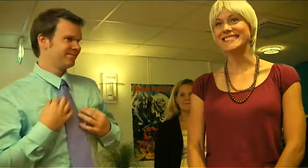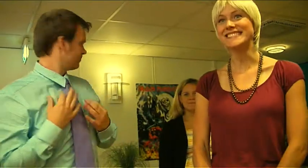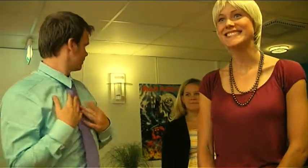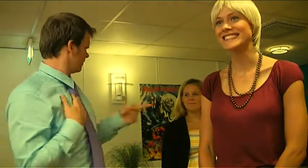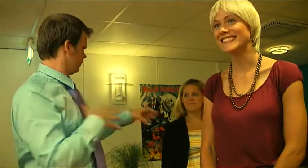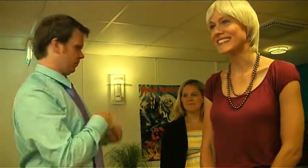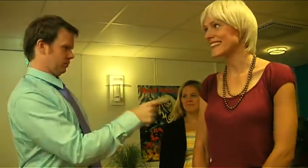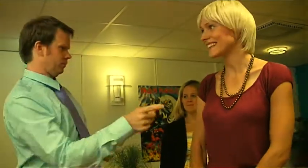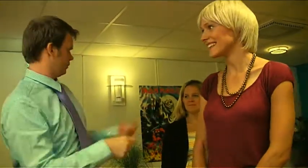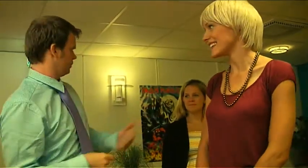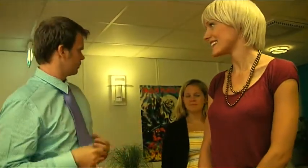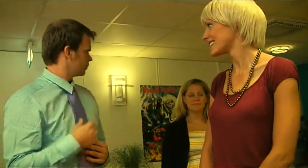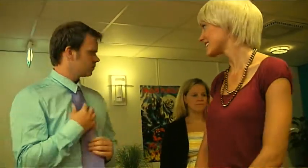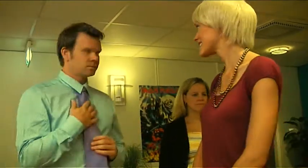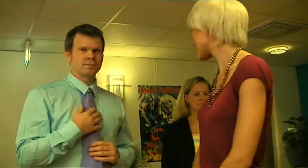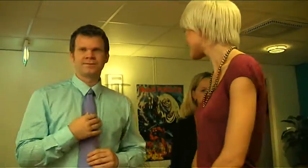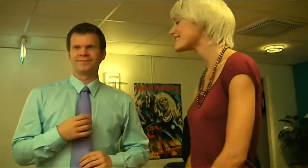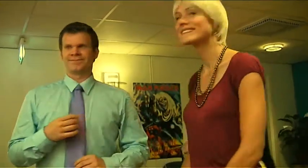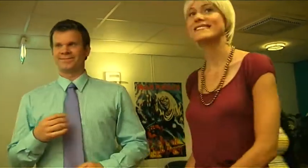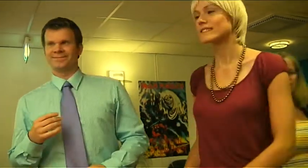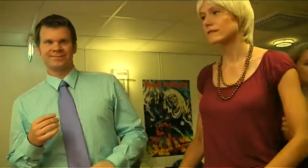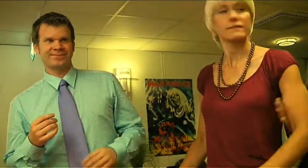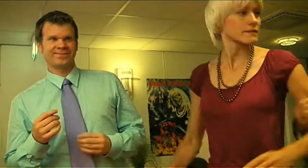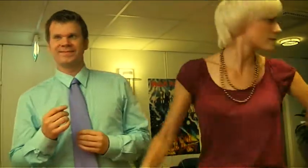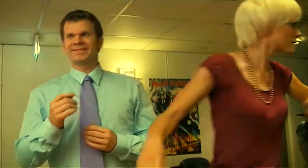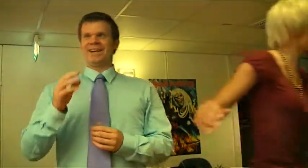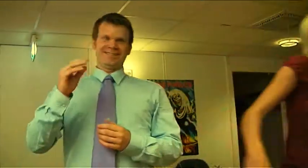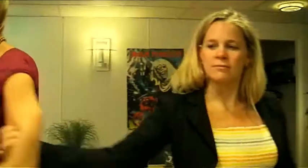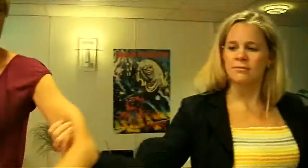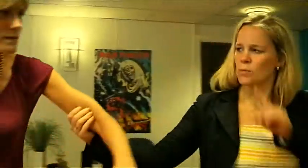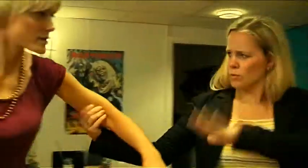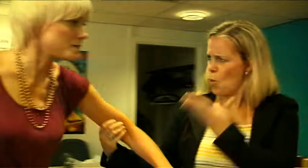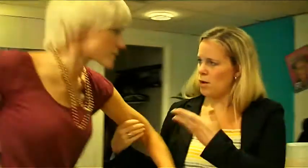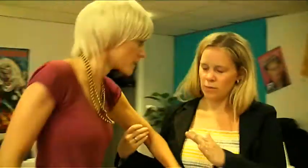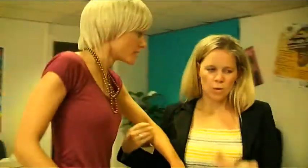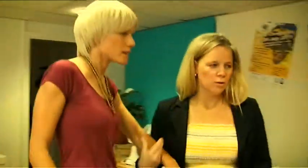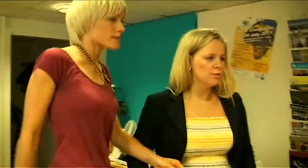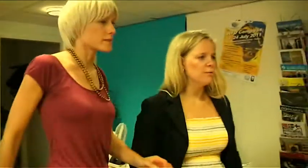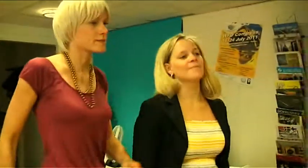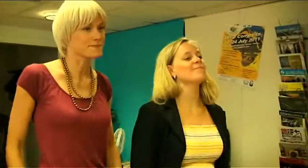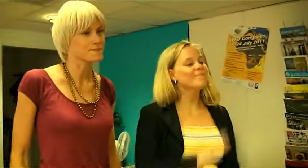You'll take care of them. You'll be interpreting me now.